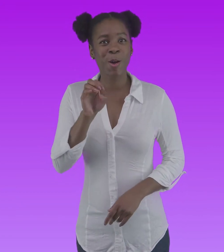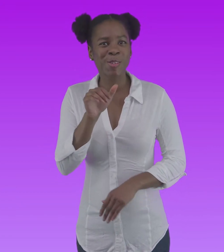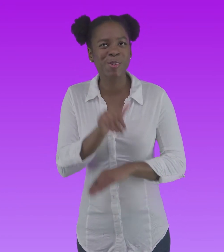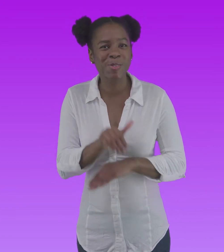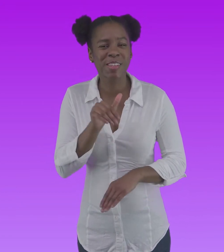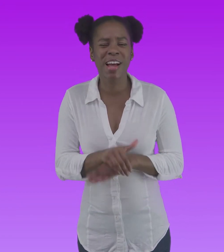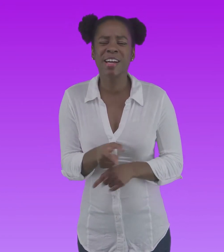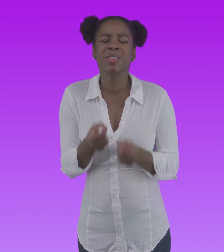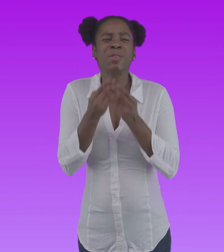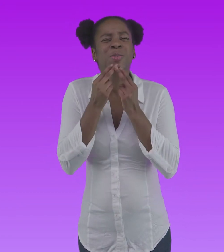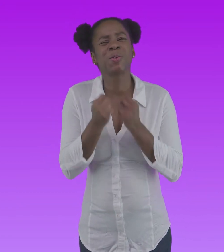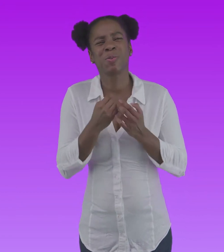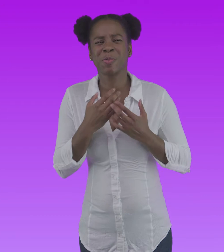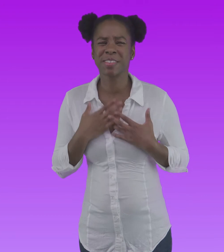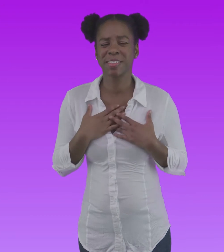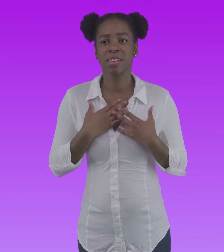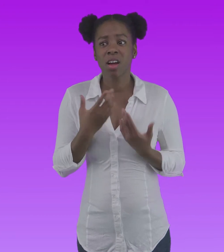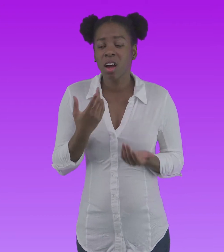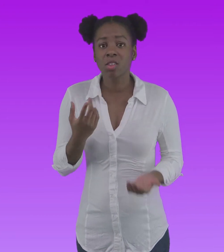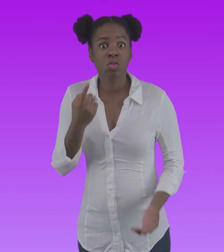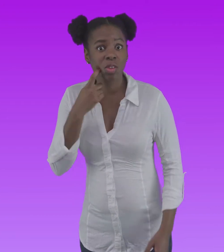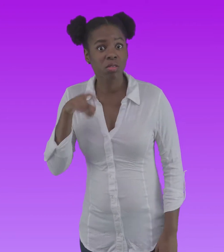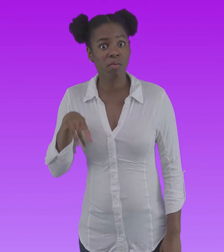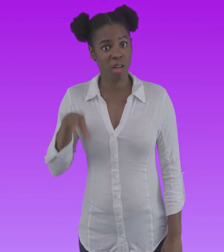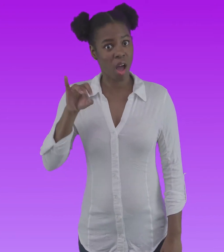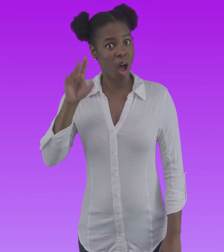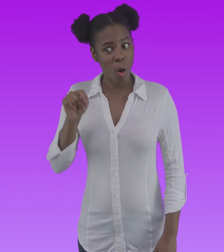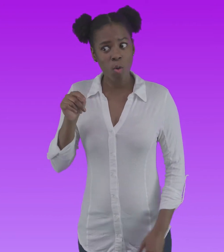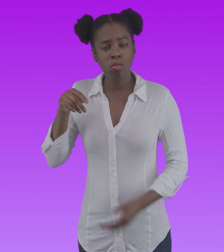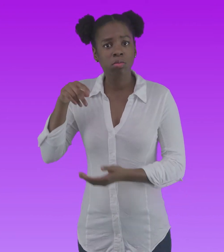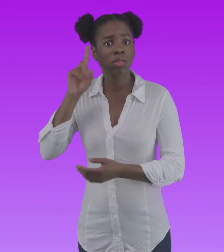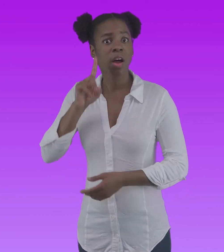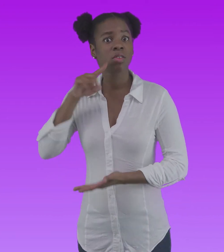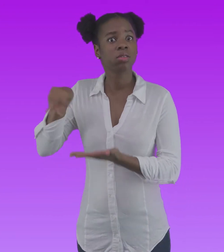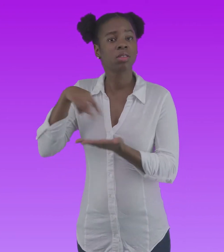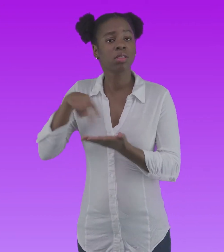She is so cute! But I just found out that a Deaf dance company